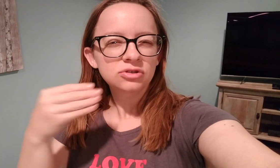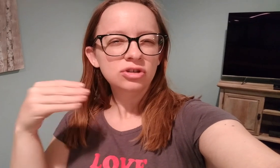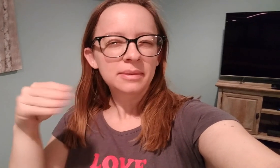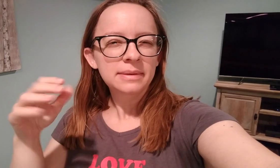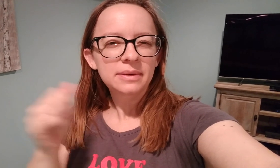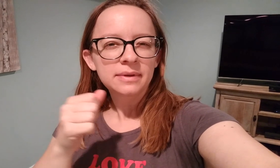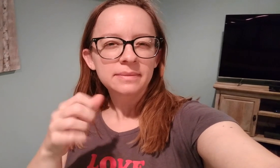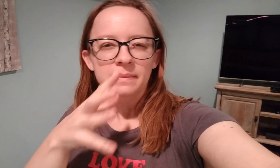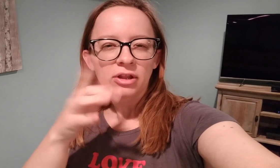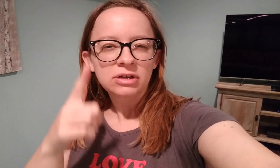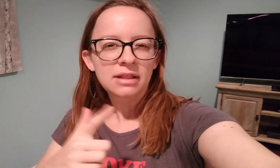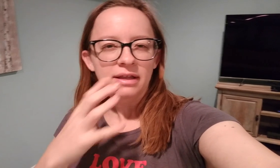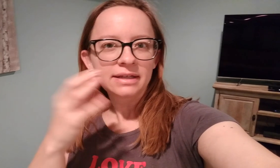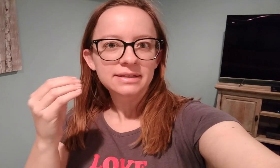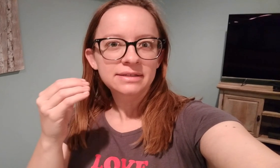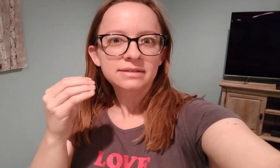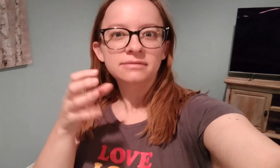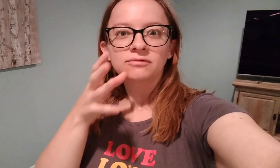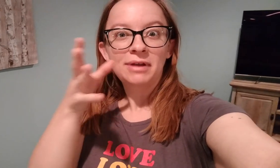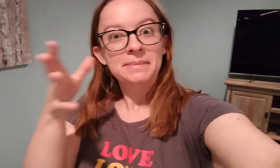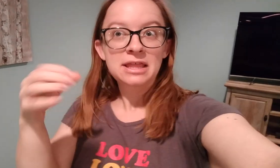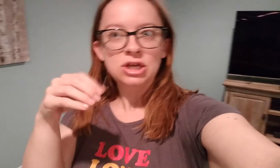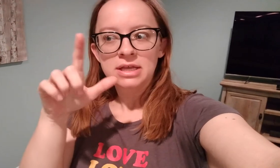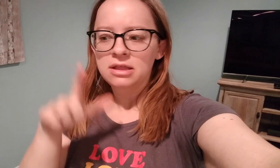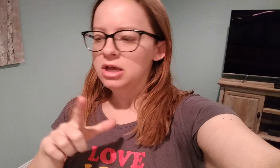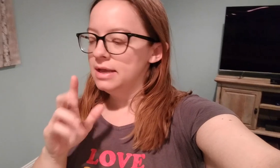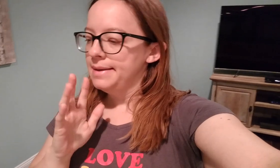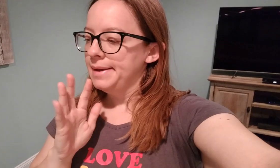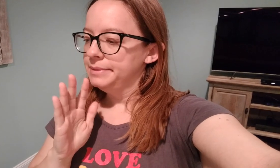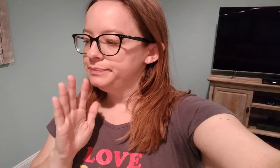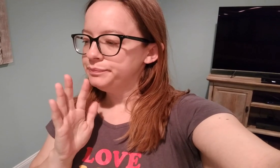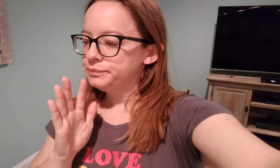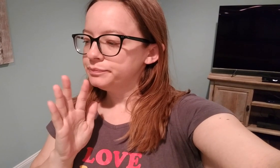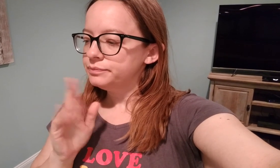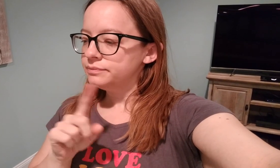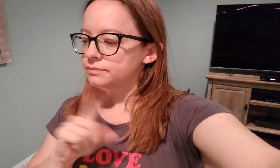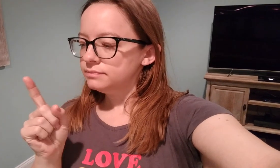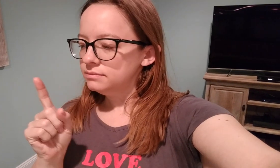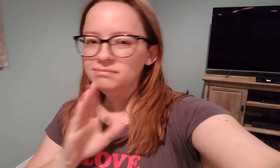Saturday I was shopping with my mother-in-law and grandmother-in-law.